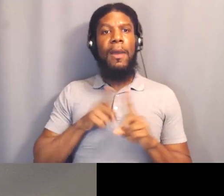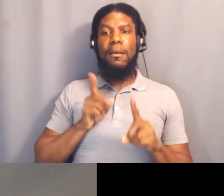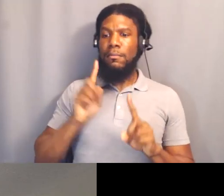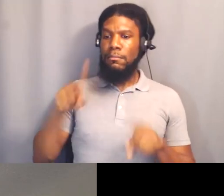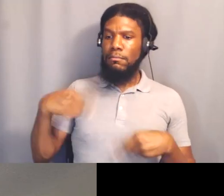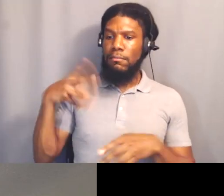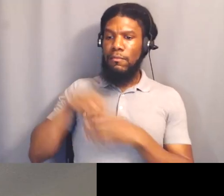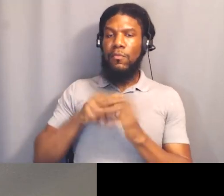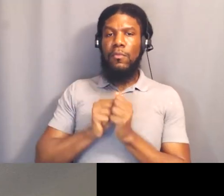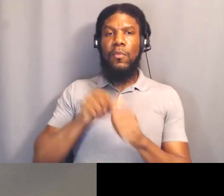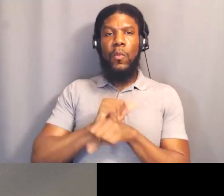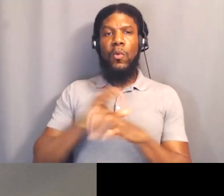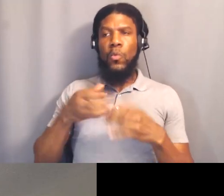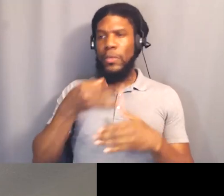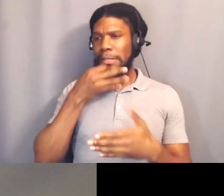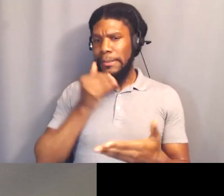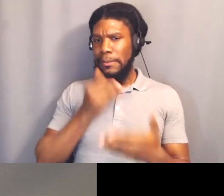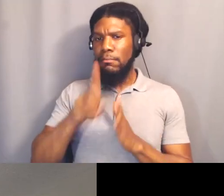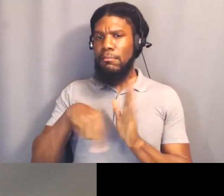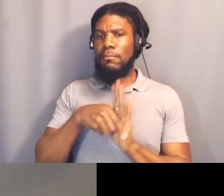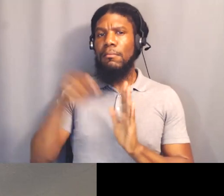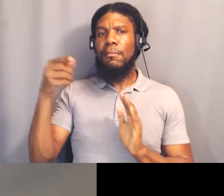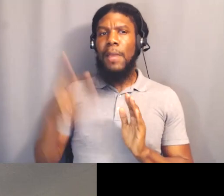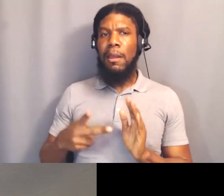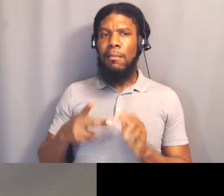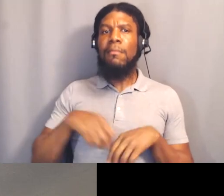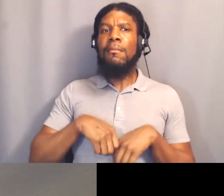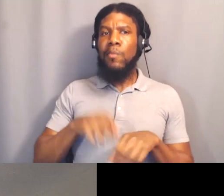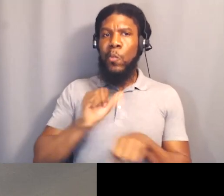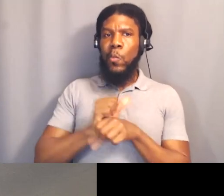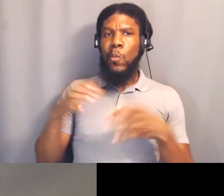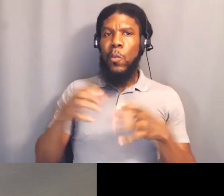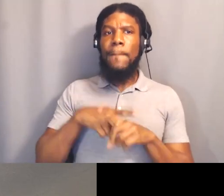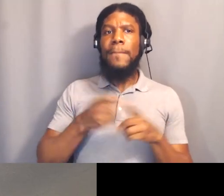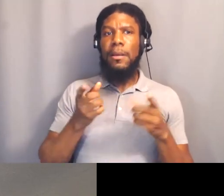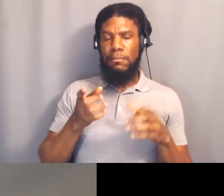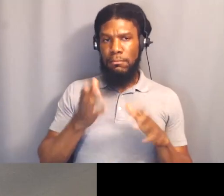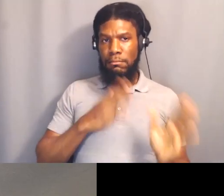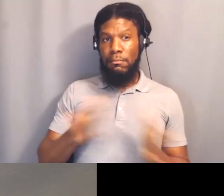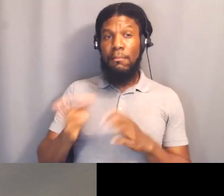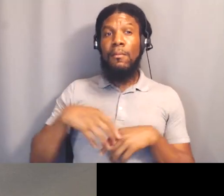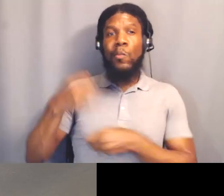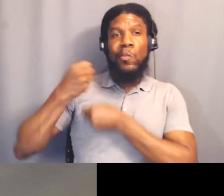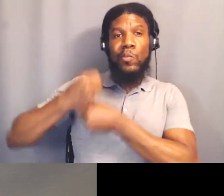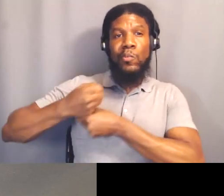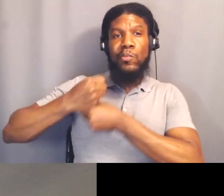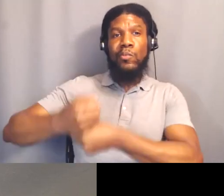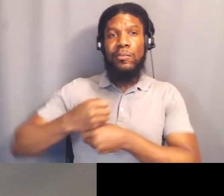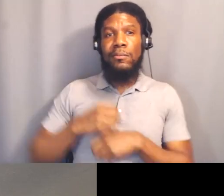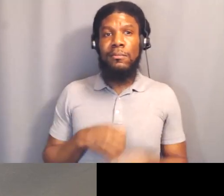But we are planning a march and a rally on the 27th of this month around defunding and abolishing the police.